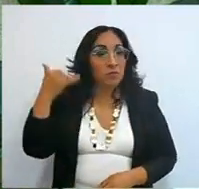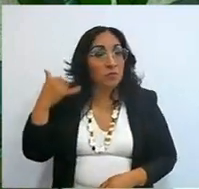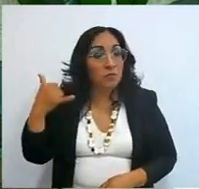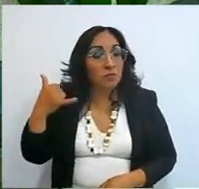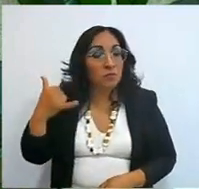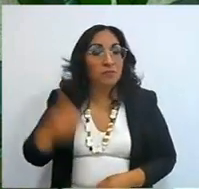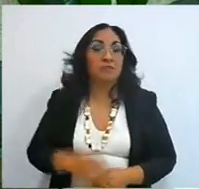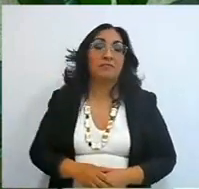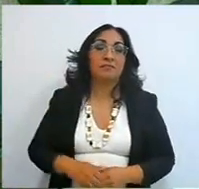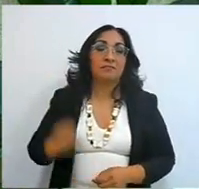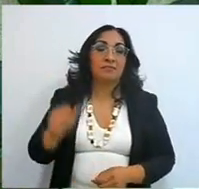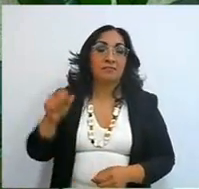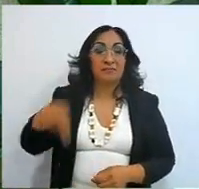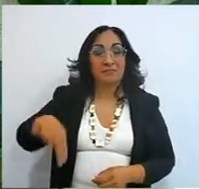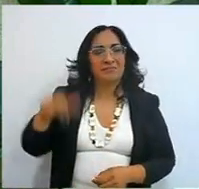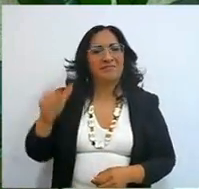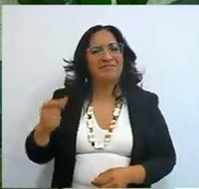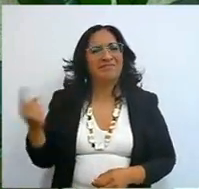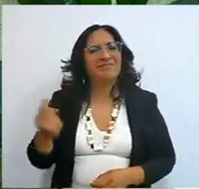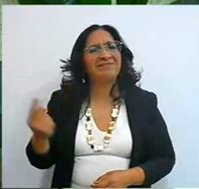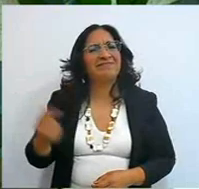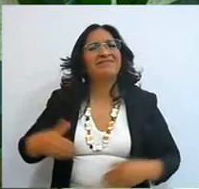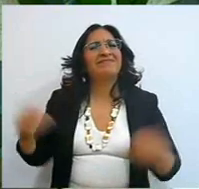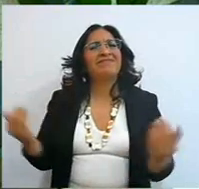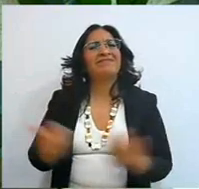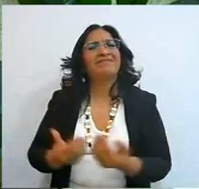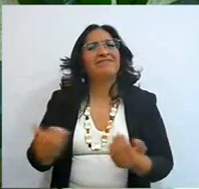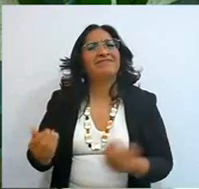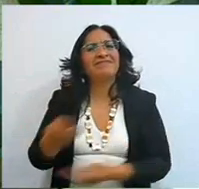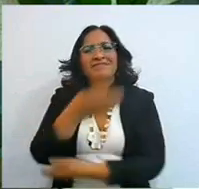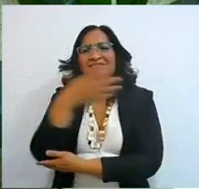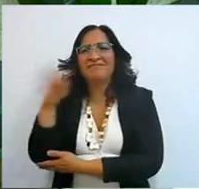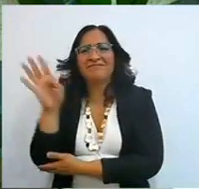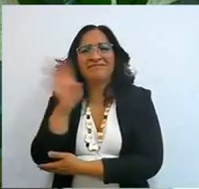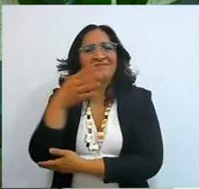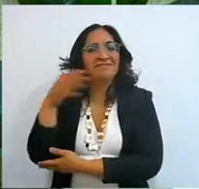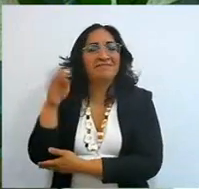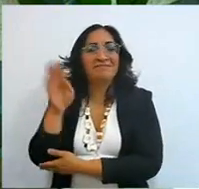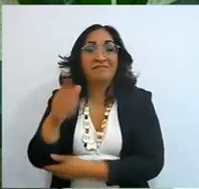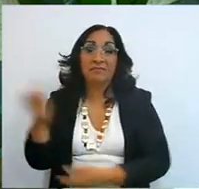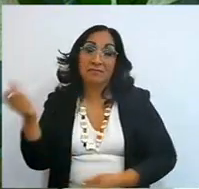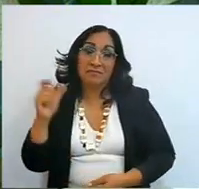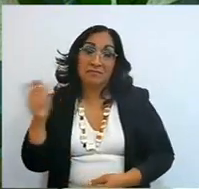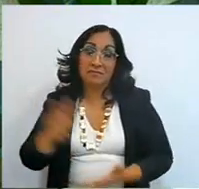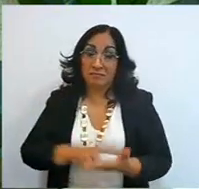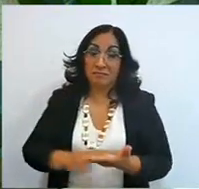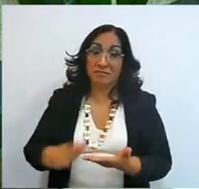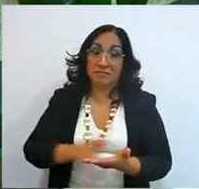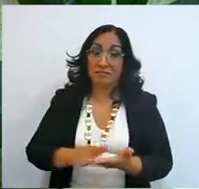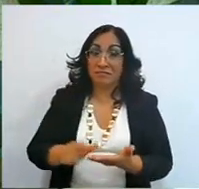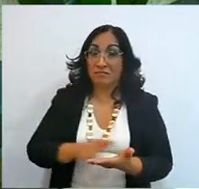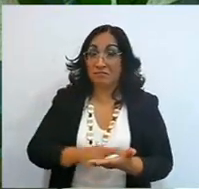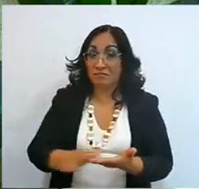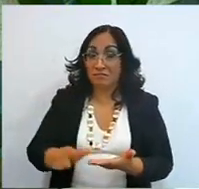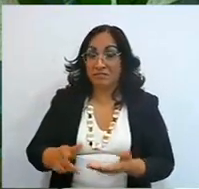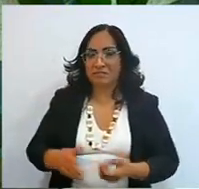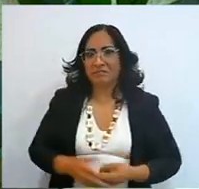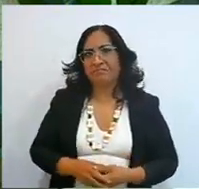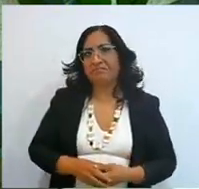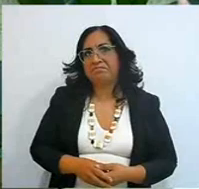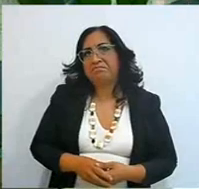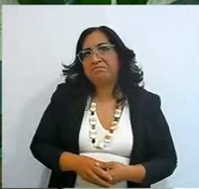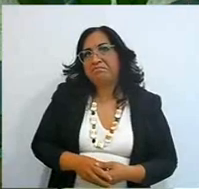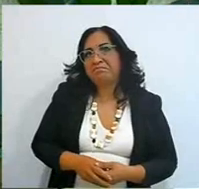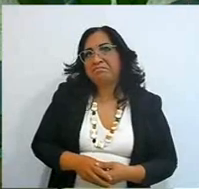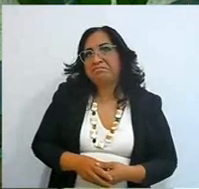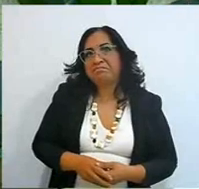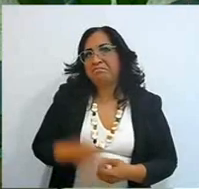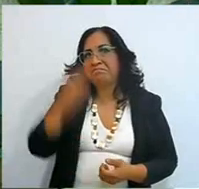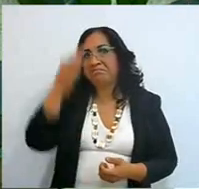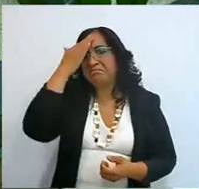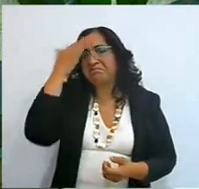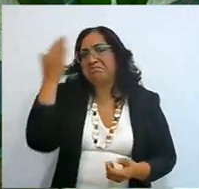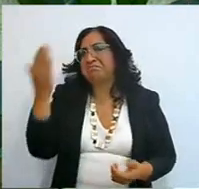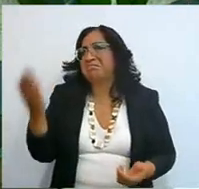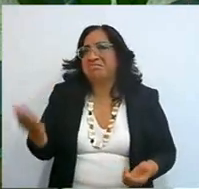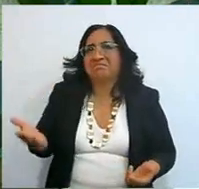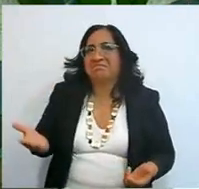Ana, what does the wheat do when it is being cleaned? me until, that is, at that moment, please no,